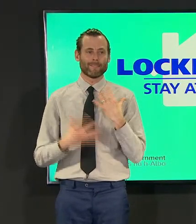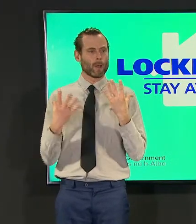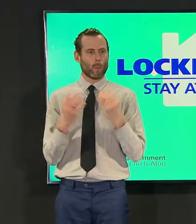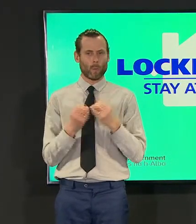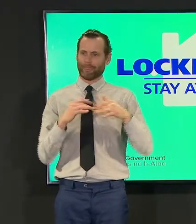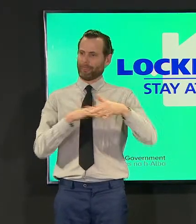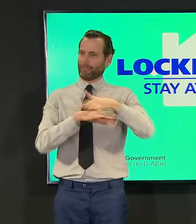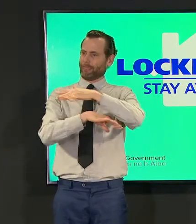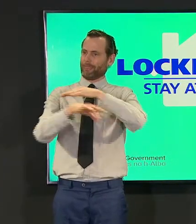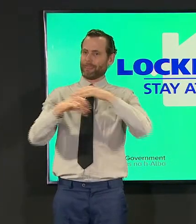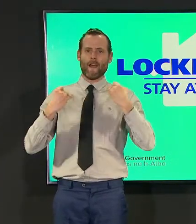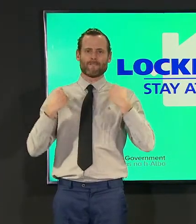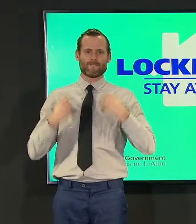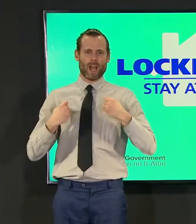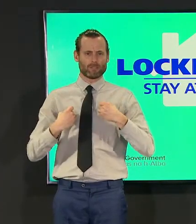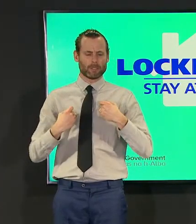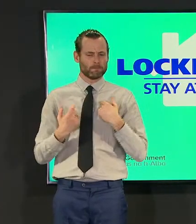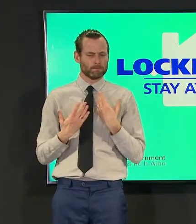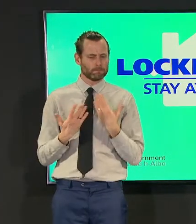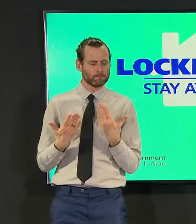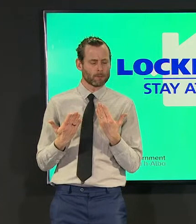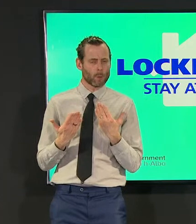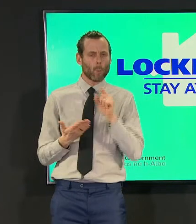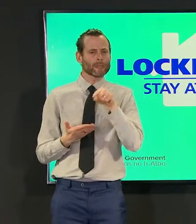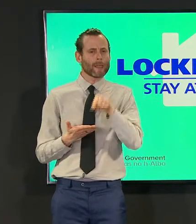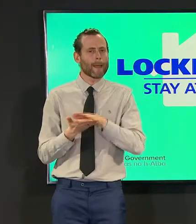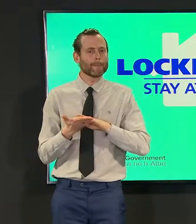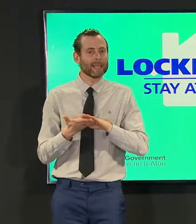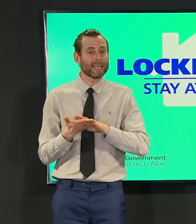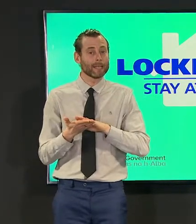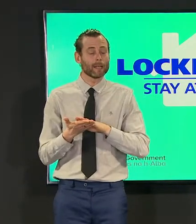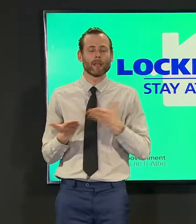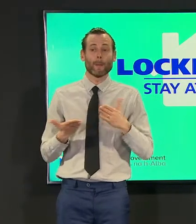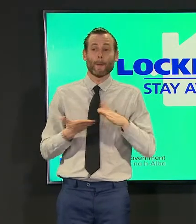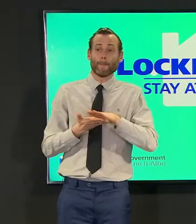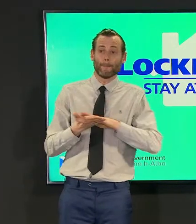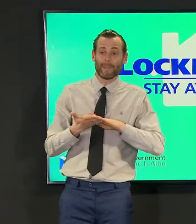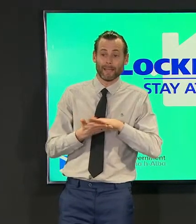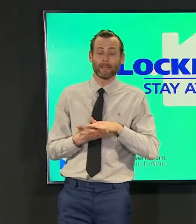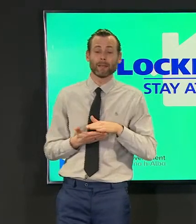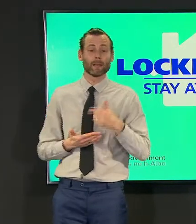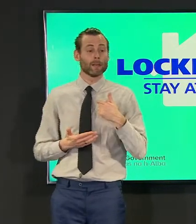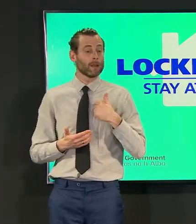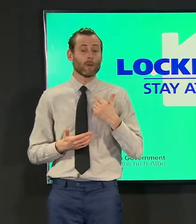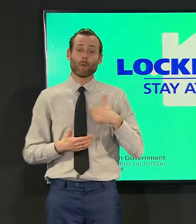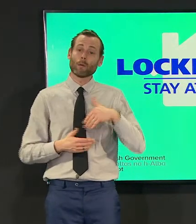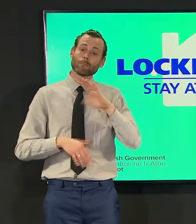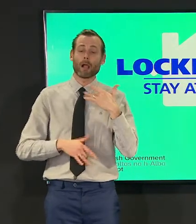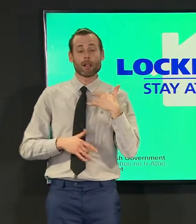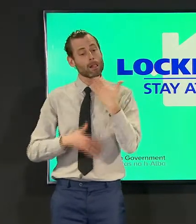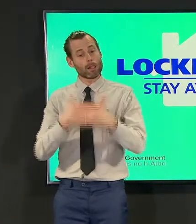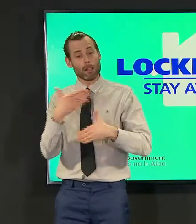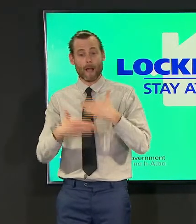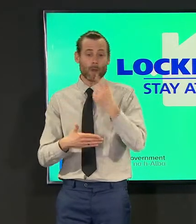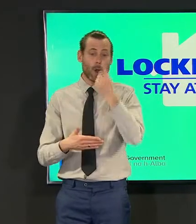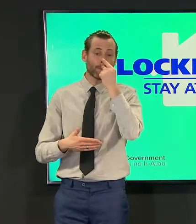actually would mean if that means living with people being hospitalized in icu and dying and